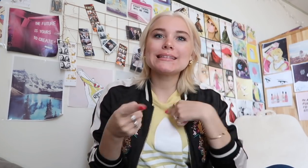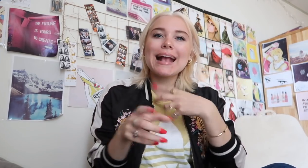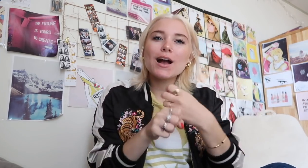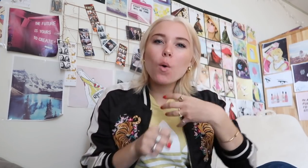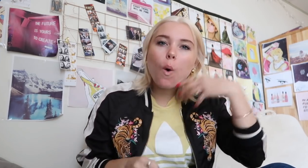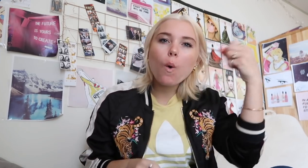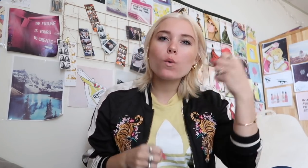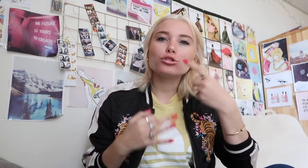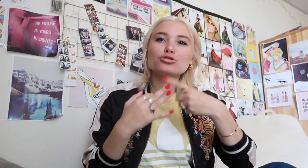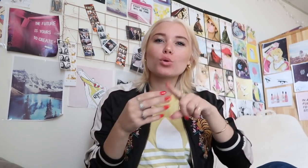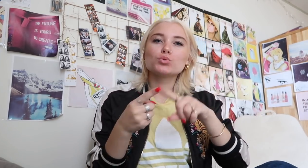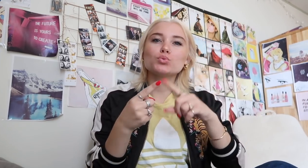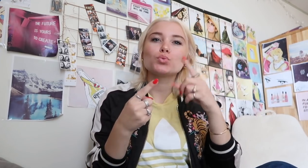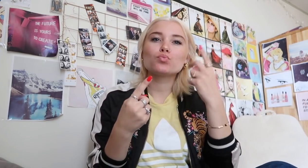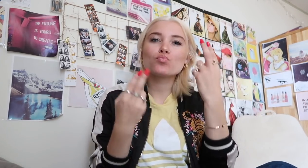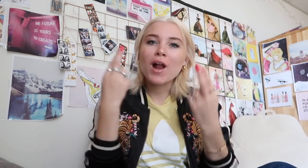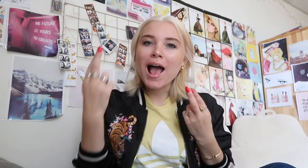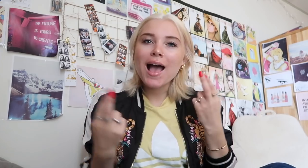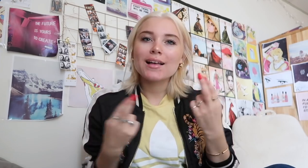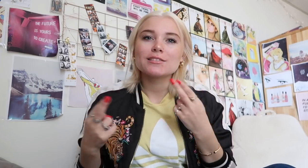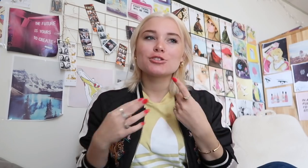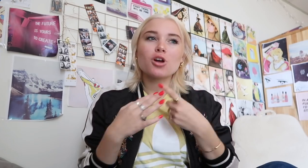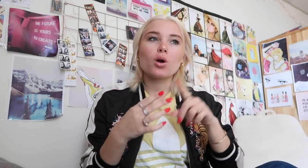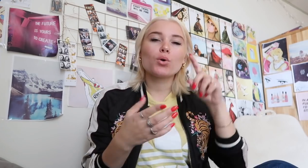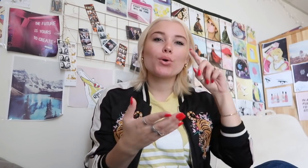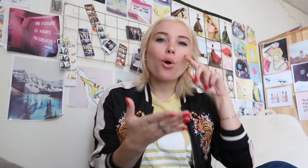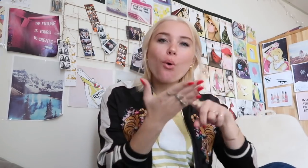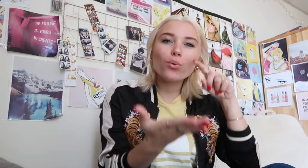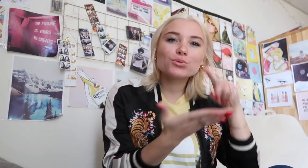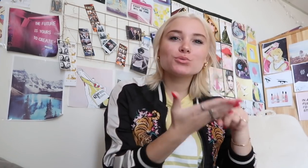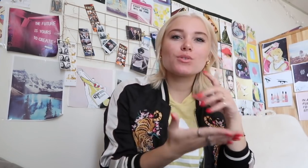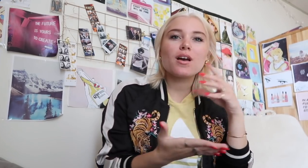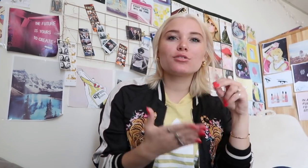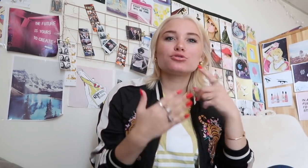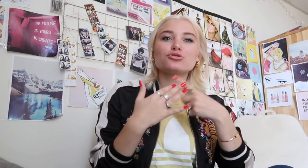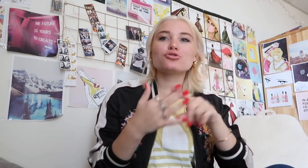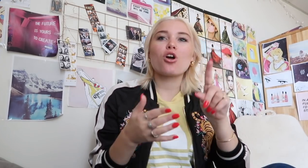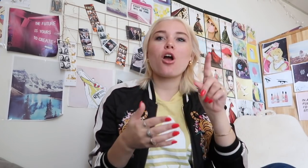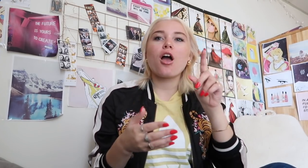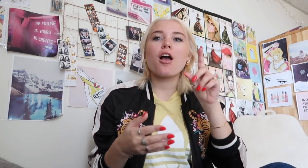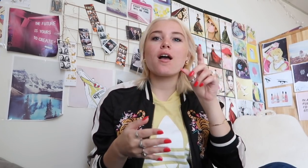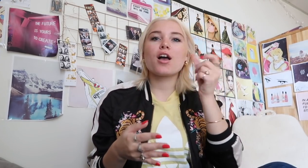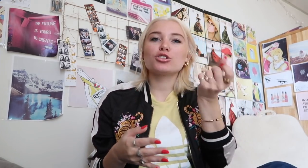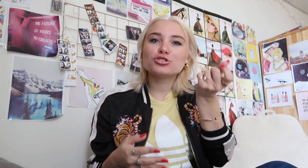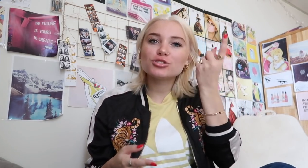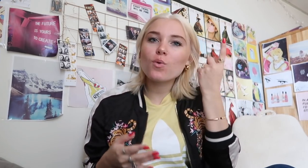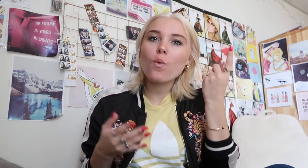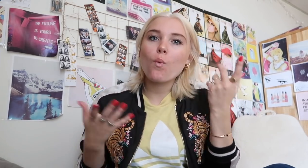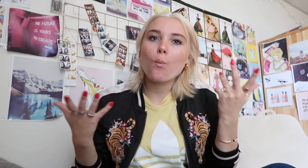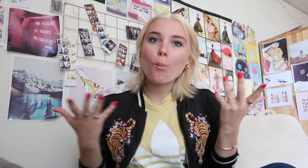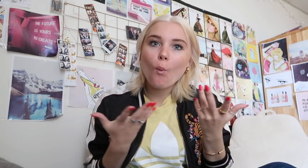until I gets older, and started seeing all things differently to realize, understand more, and do something about it